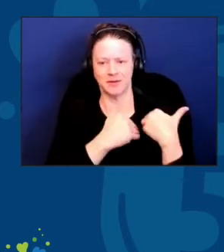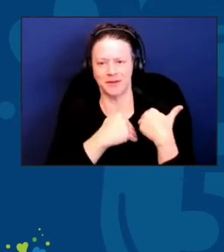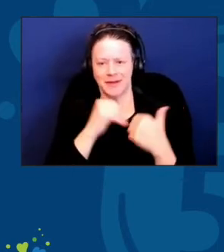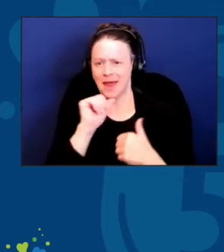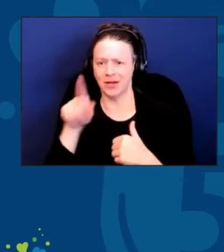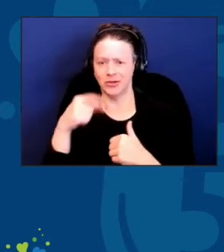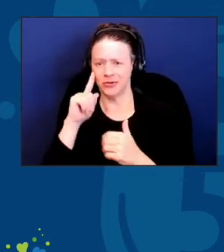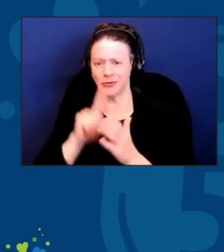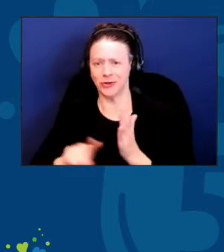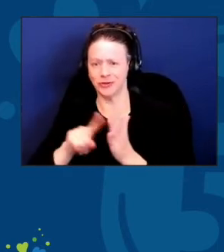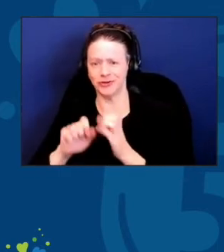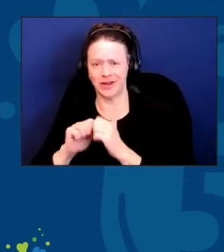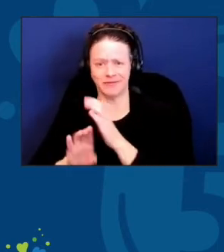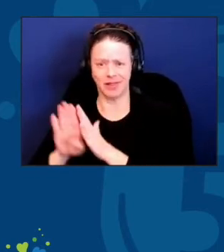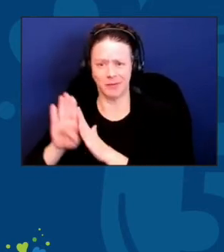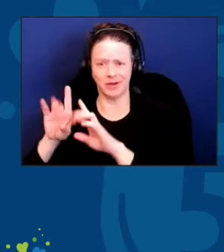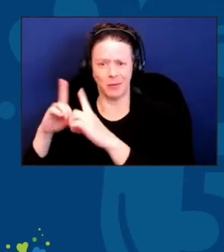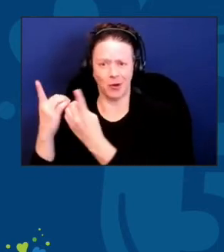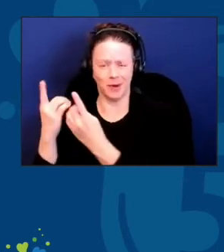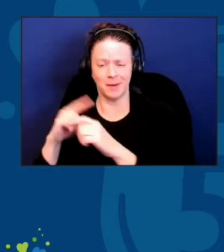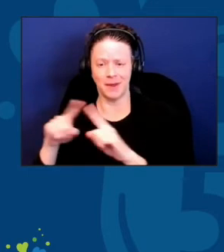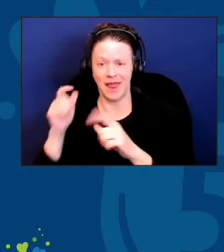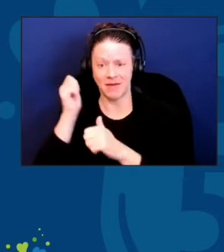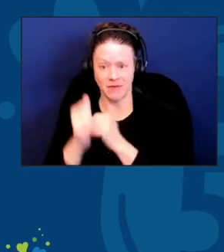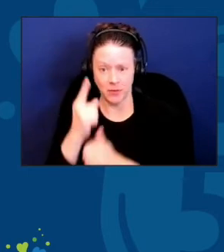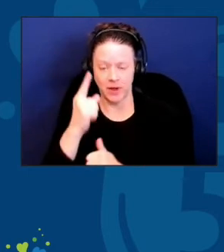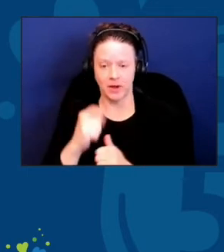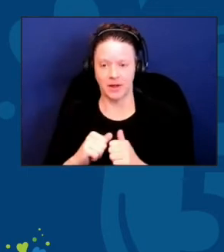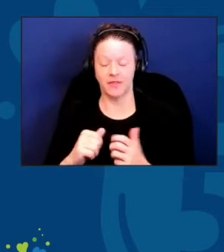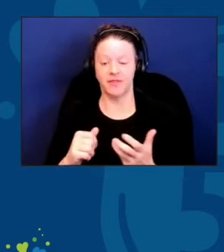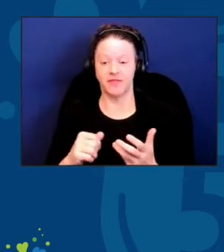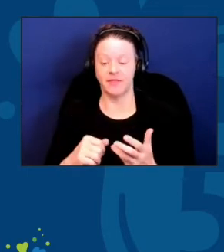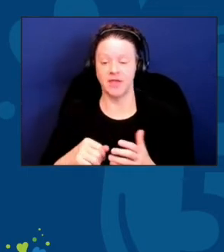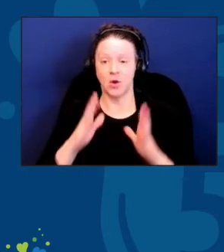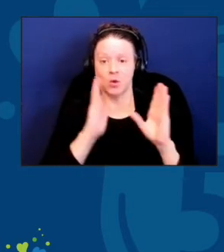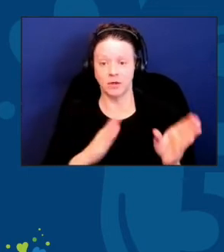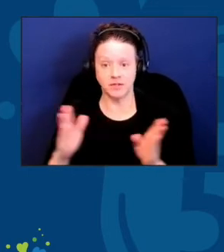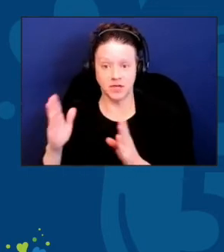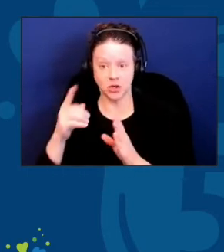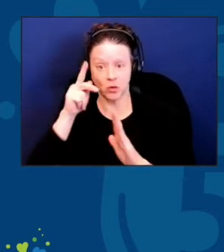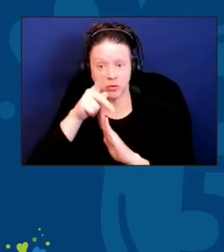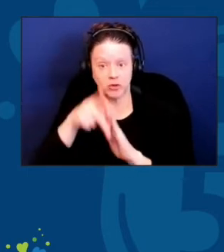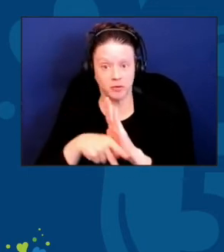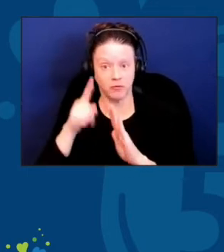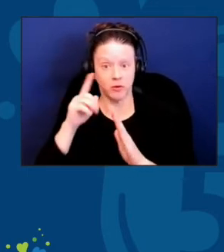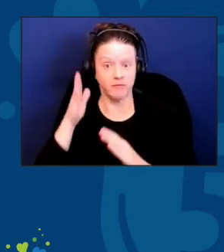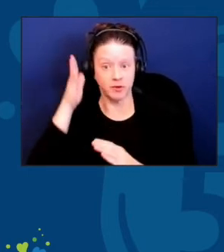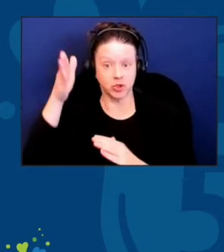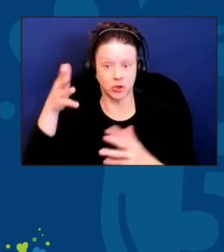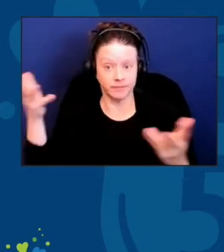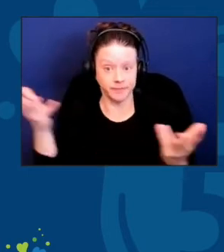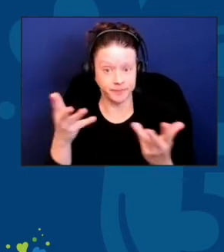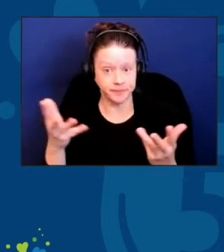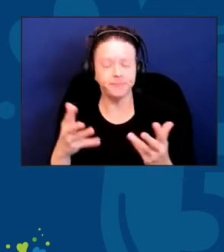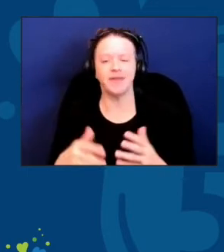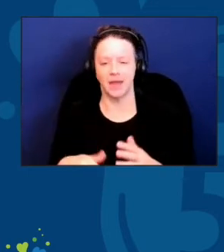the commanding organizational principle for our future is innovation. And so, we need to come to this